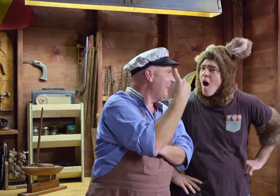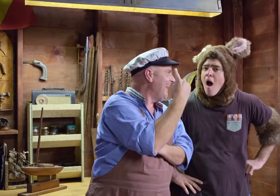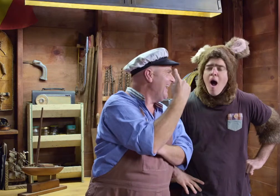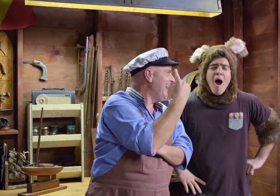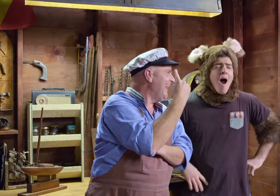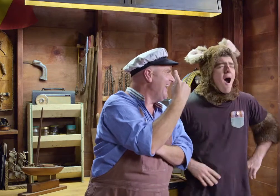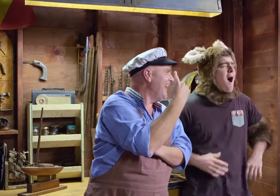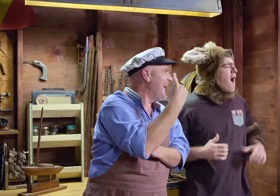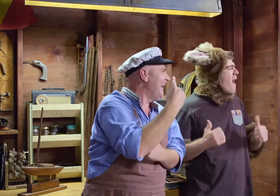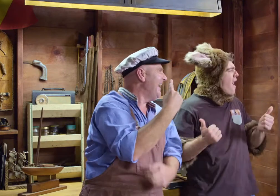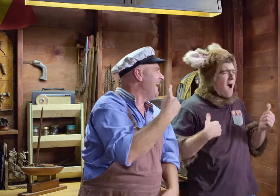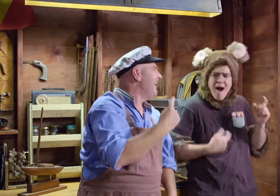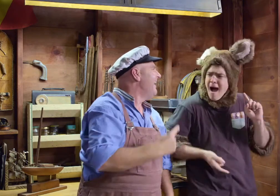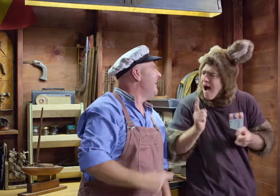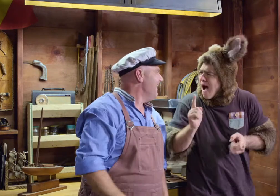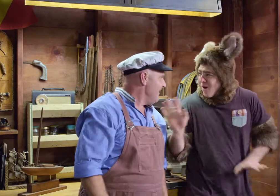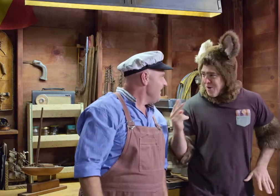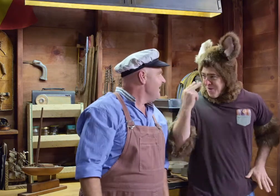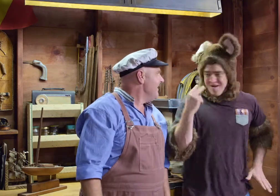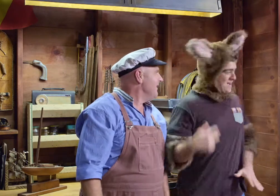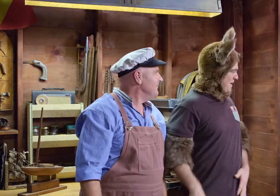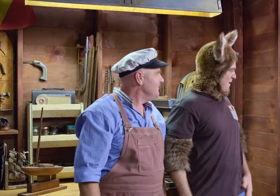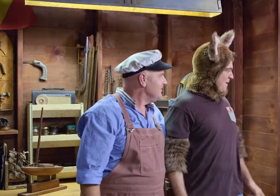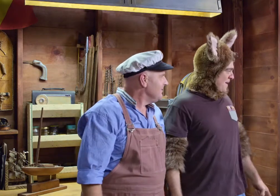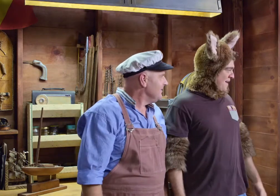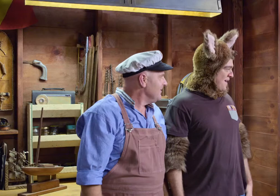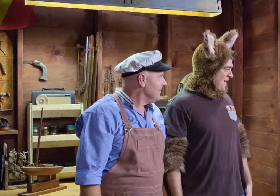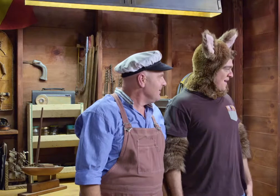Oh, I get it! That's great. Skip, watch me.